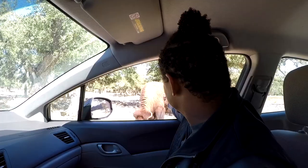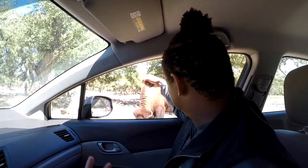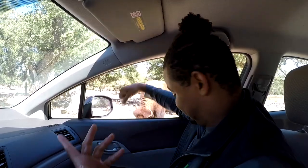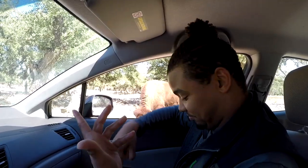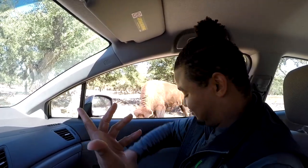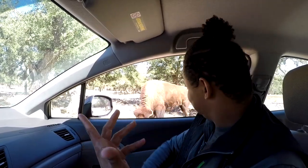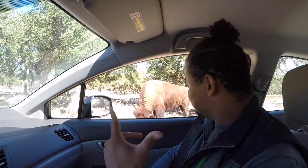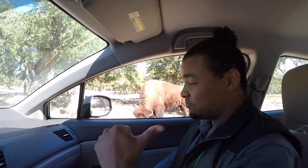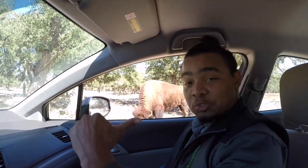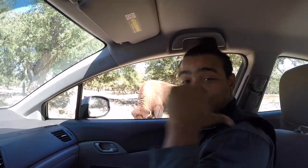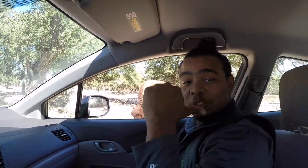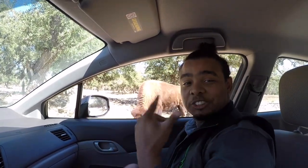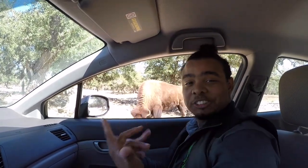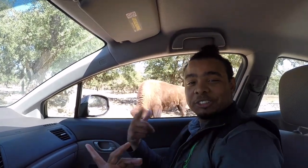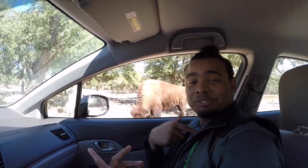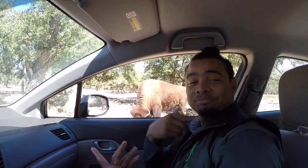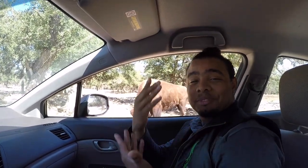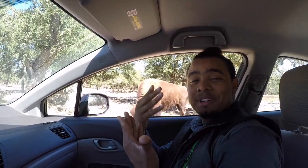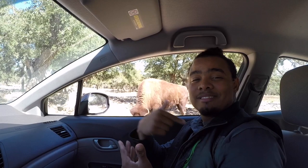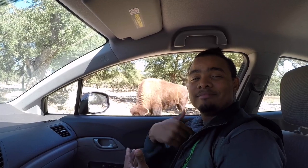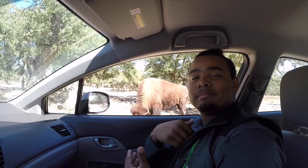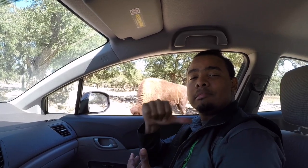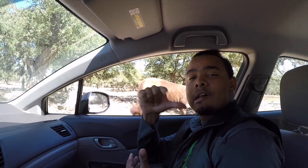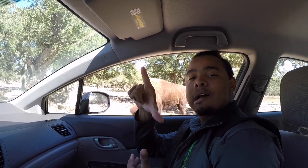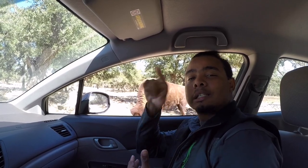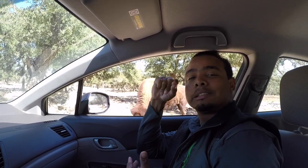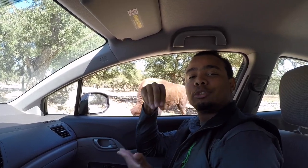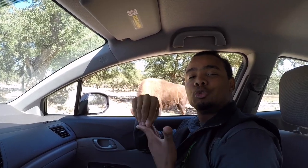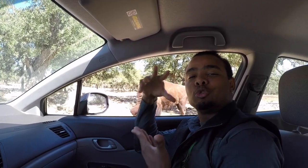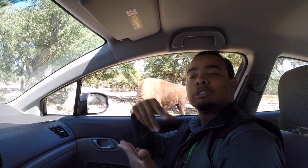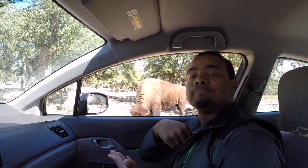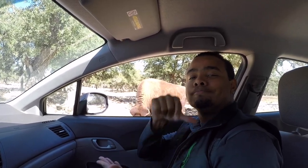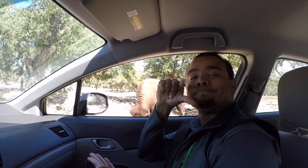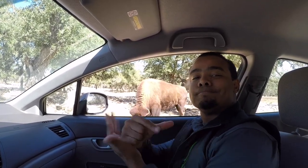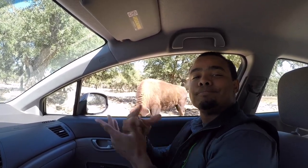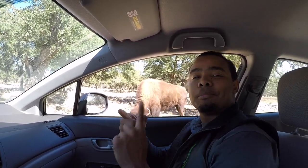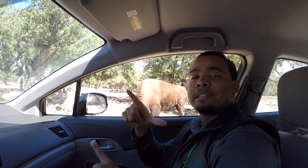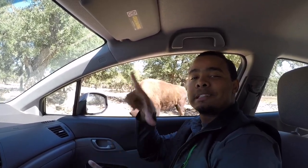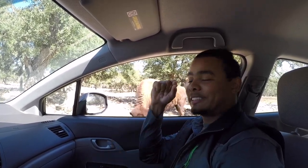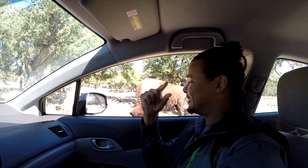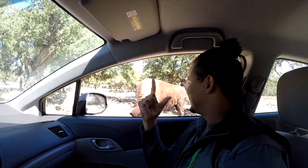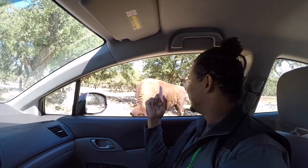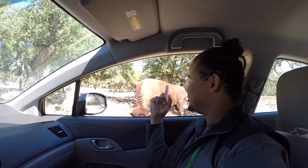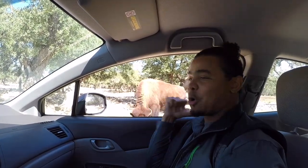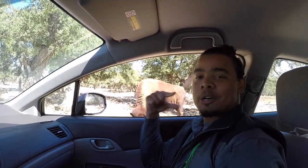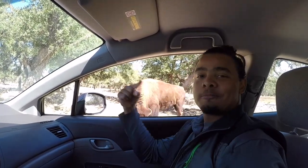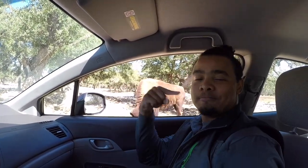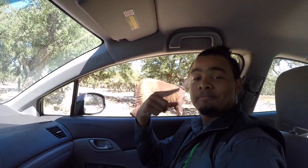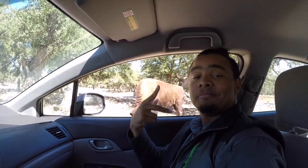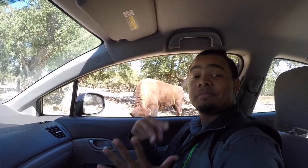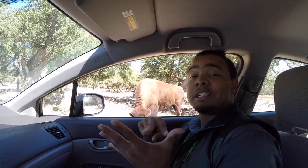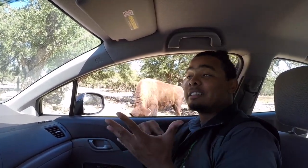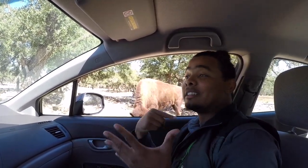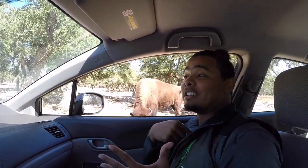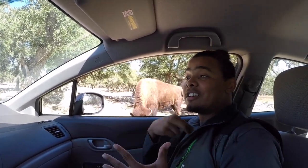Bison refused to come to me. Maybe I'm not a Gallaudet student. Bison refused to make an eye contact.